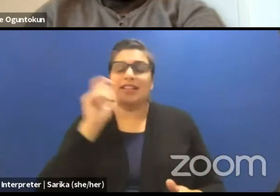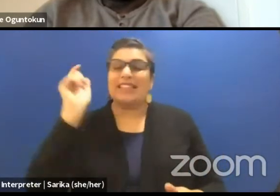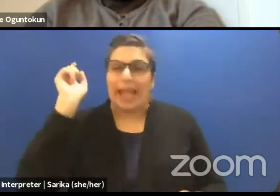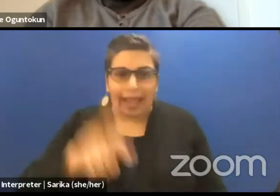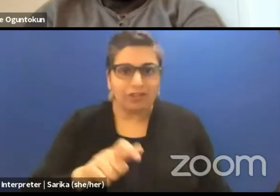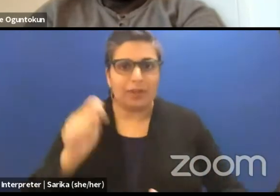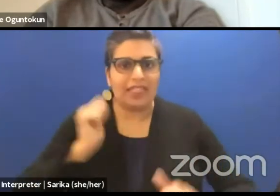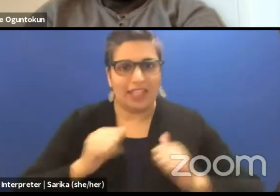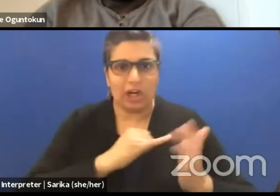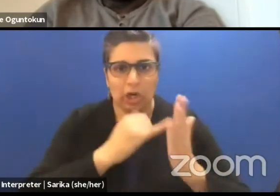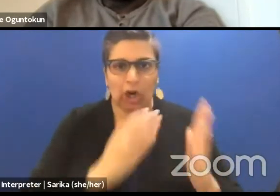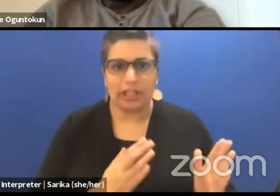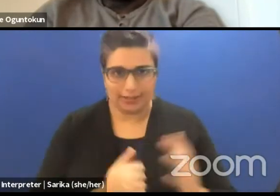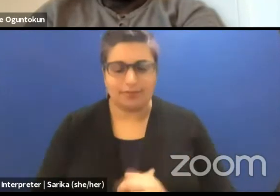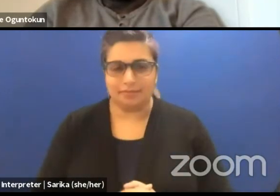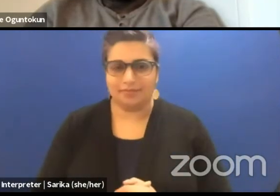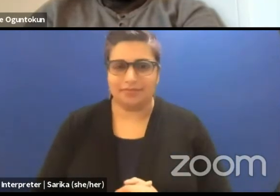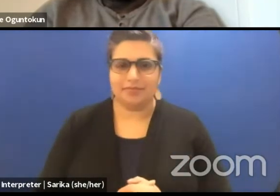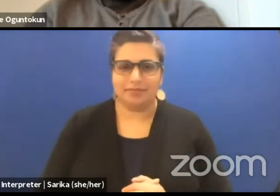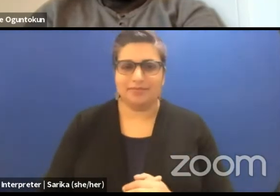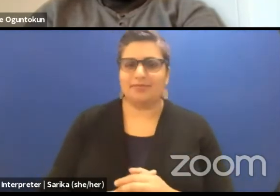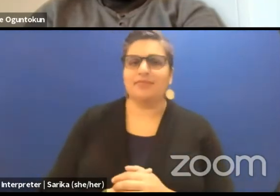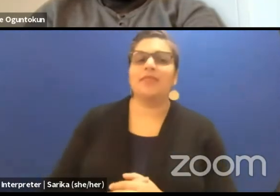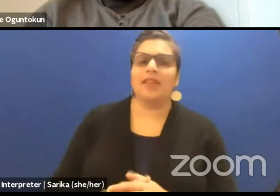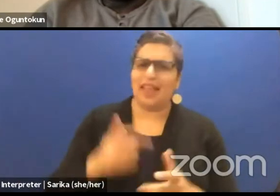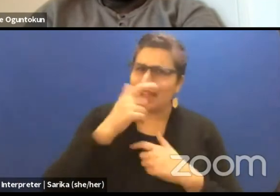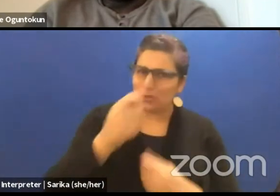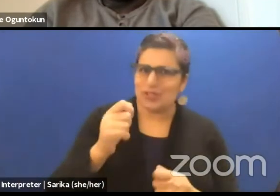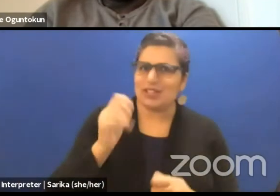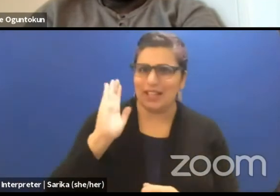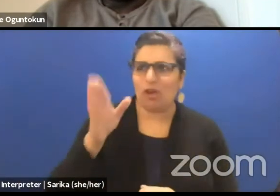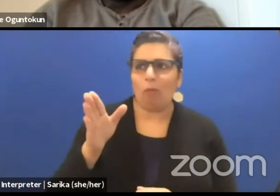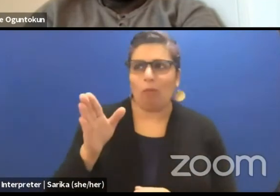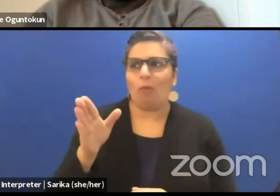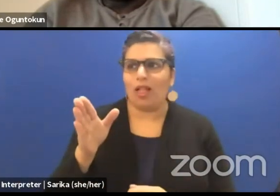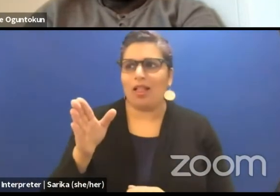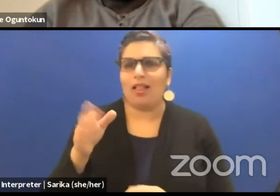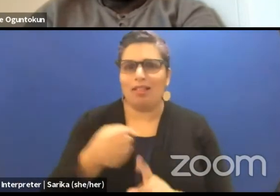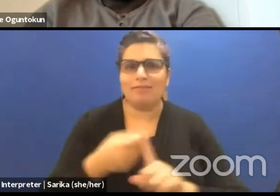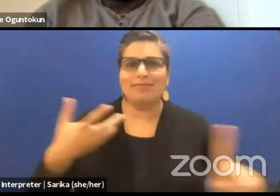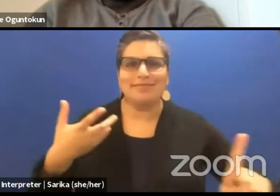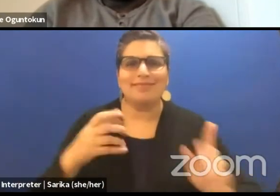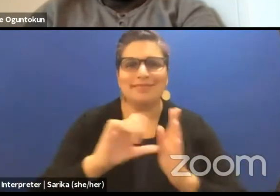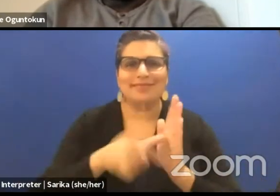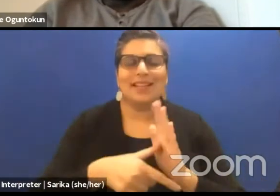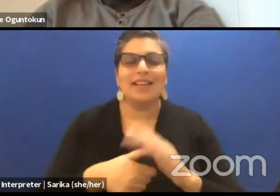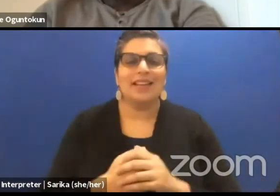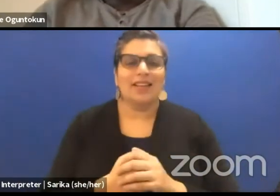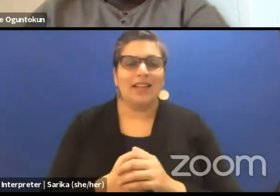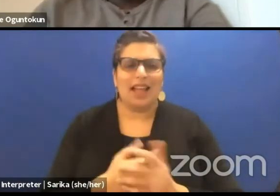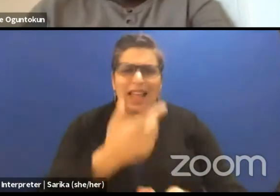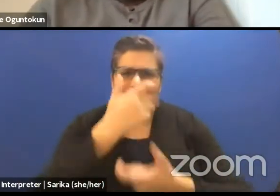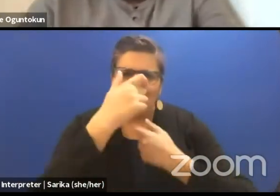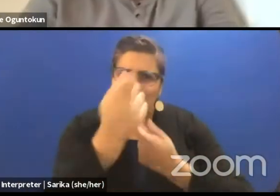Yeah. That's interesting, we're gonna come back to that 'cause I think that's interesting lens.